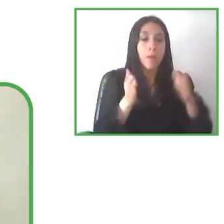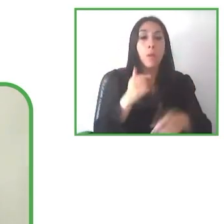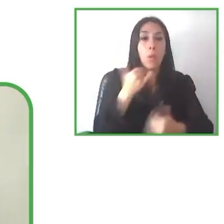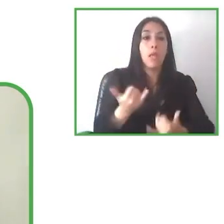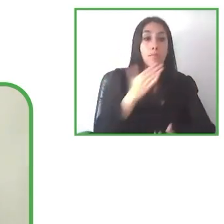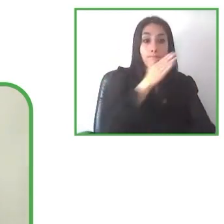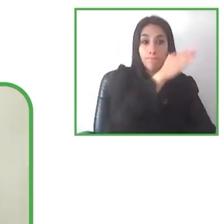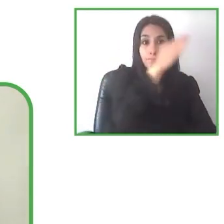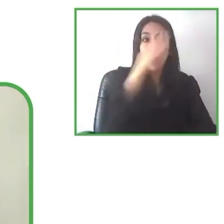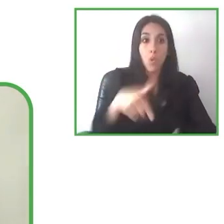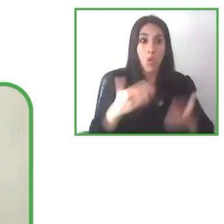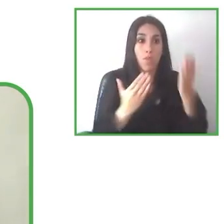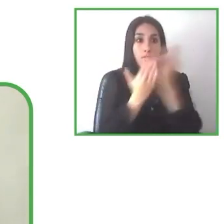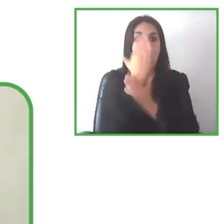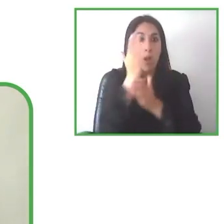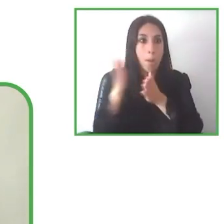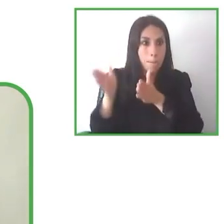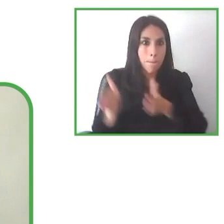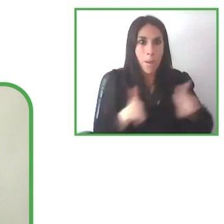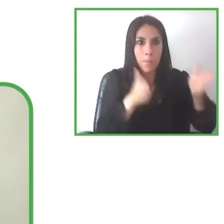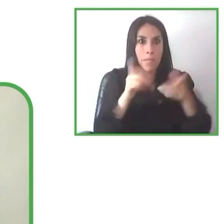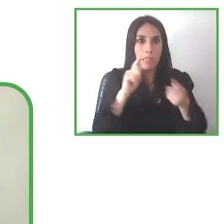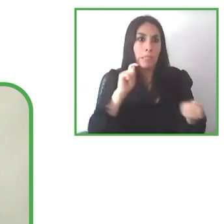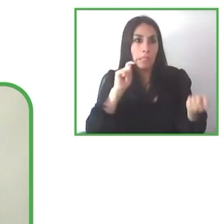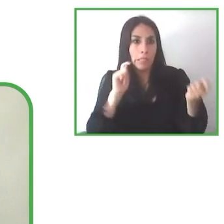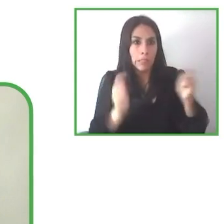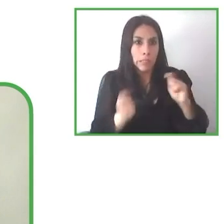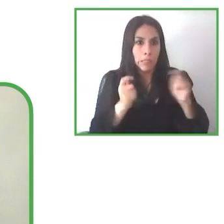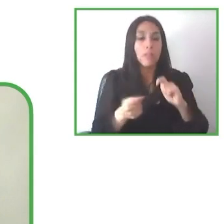And in this new mission, in this new strategy that we have consider